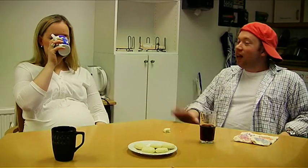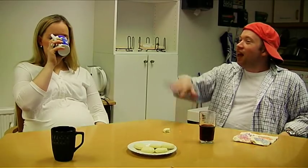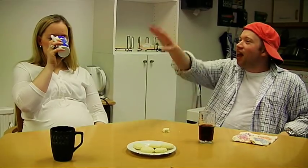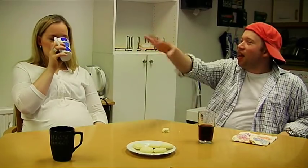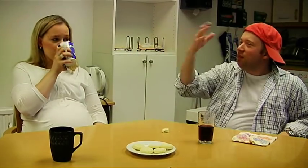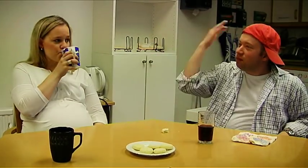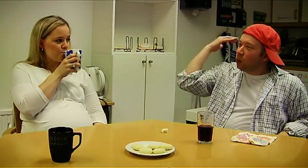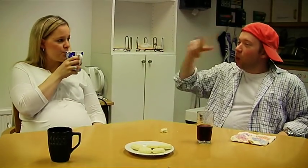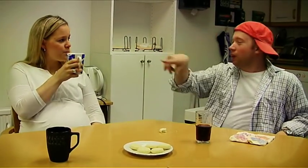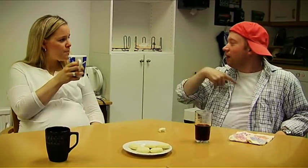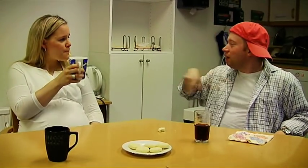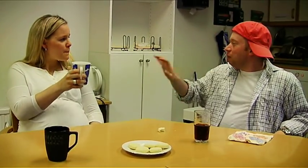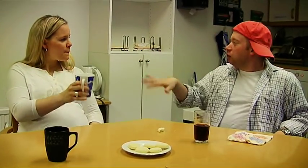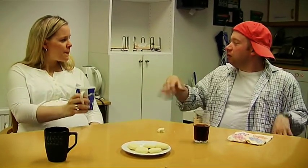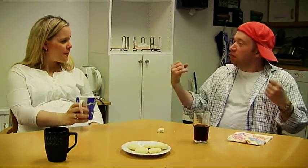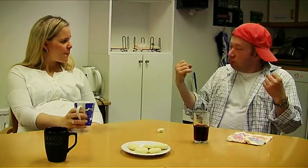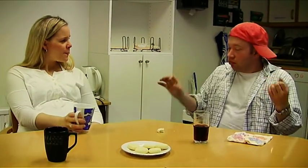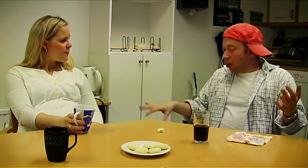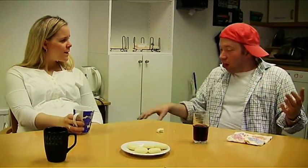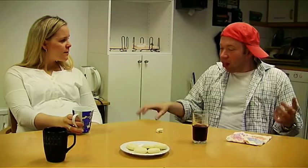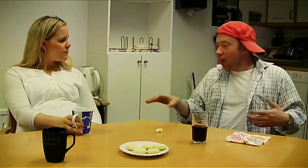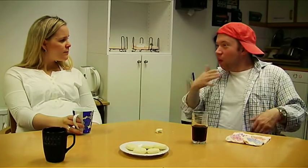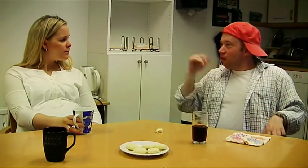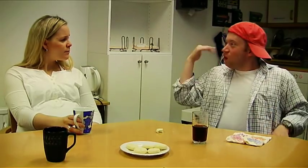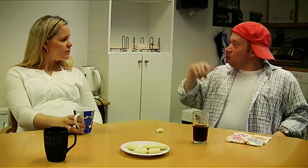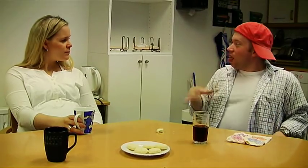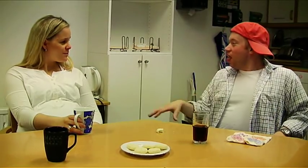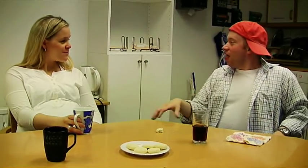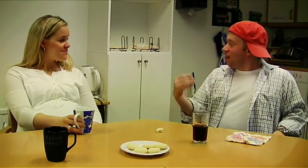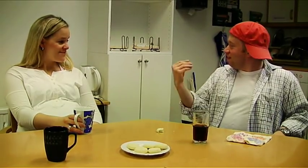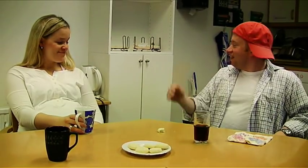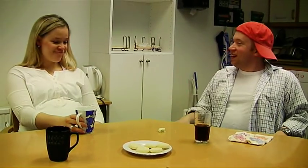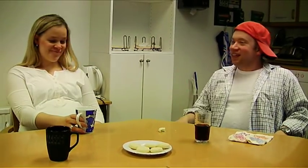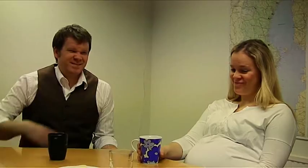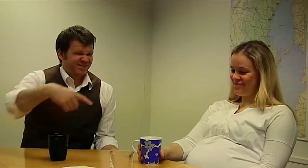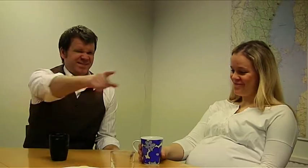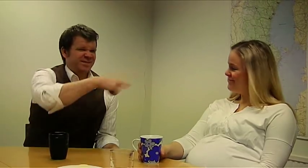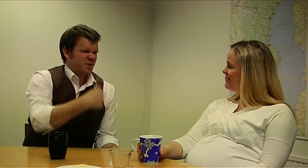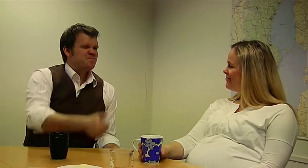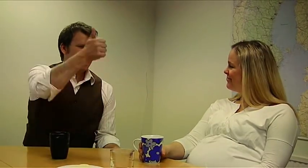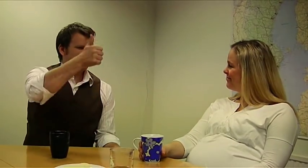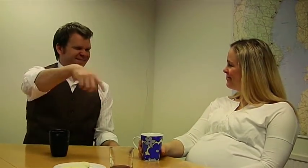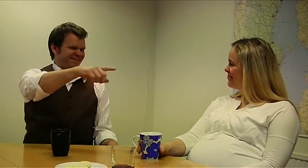Do you remember when we were young and we were great at playing basketball? We were the best!